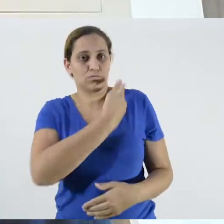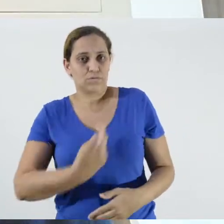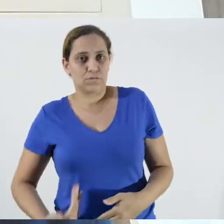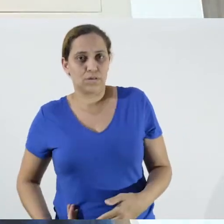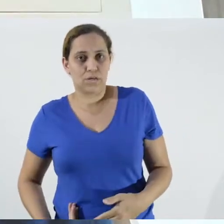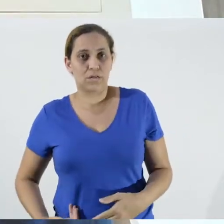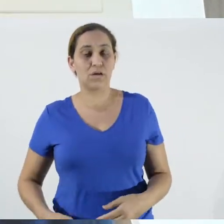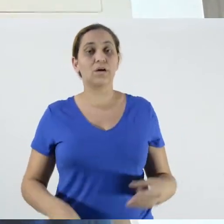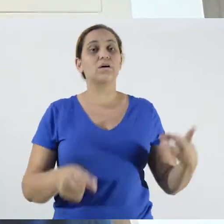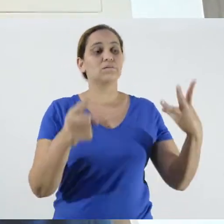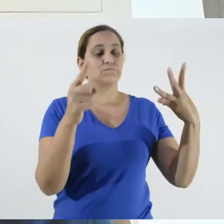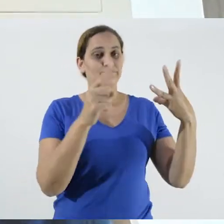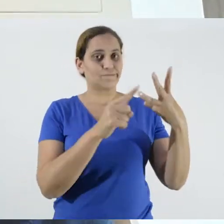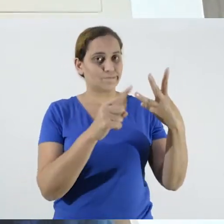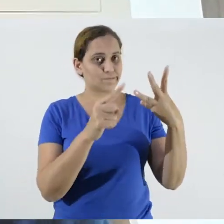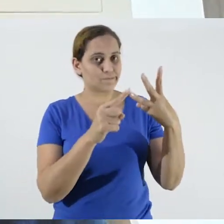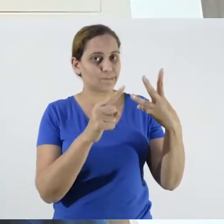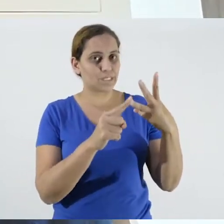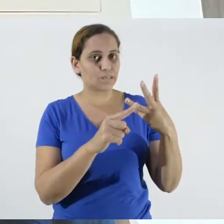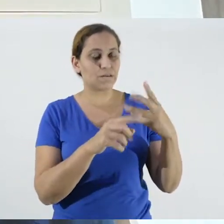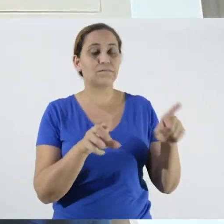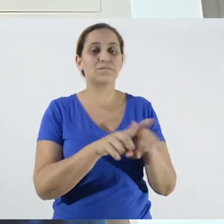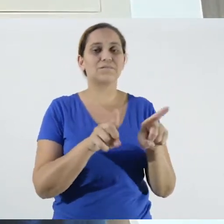this latter being very interesting because he is an educator at the University of Barcelona